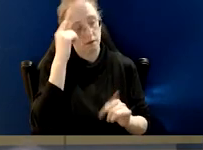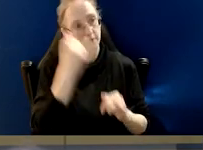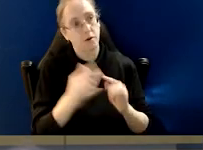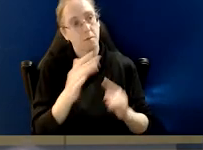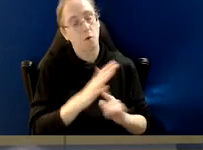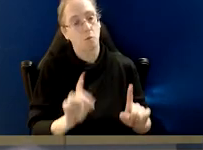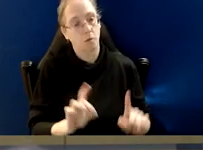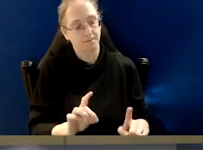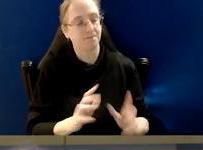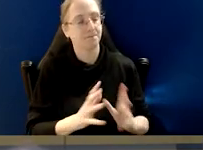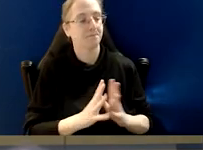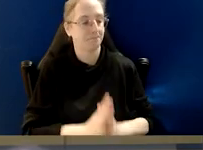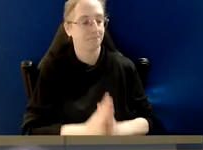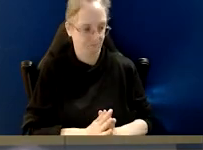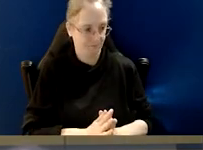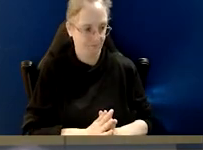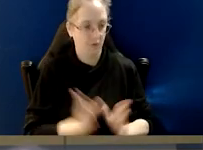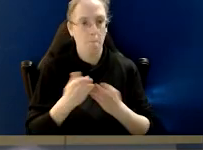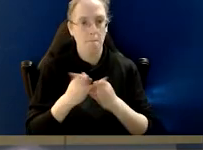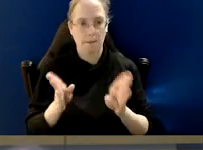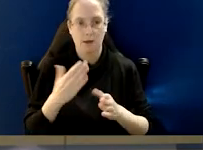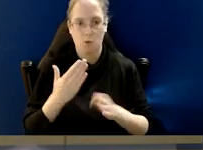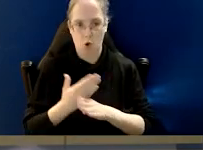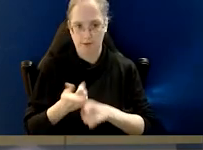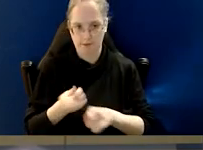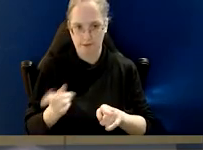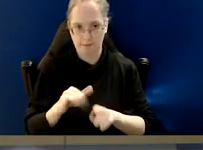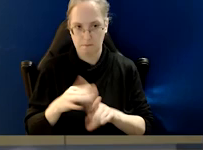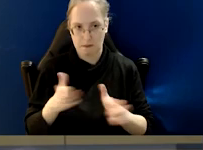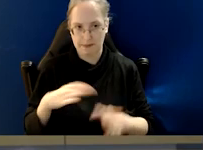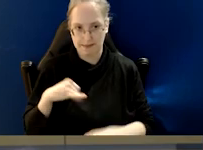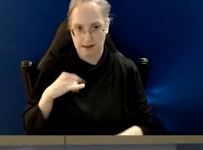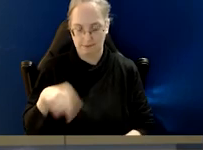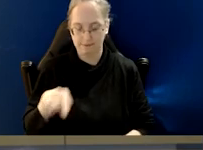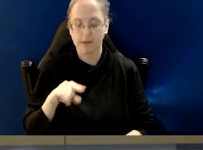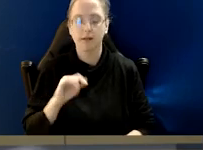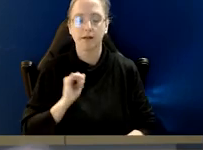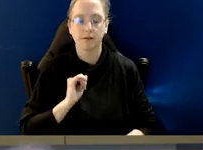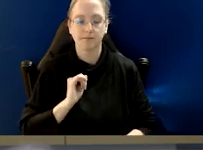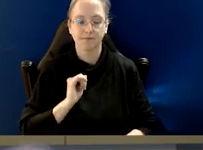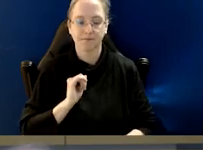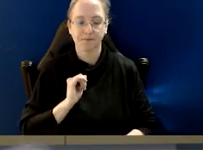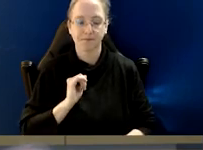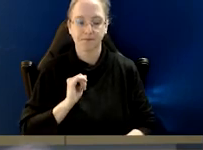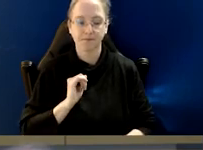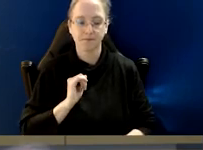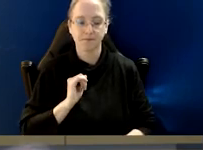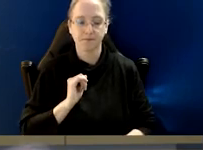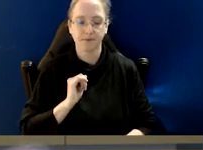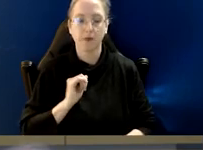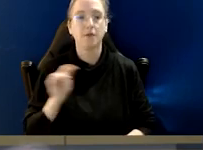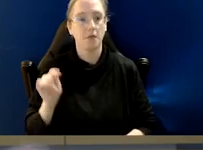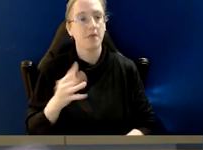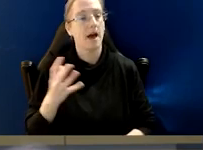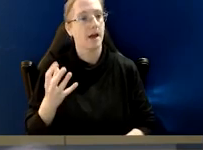culture is that in the public sector, people don't feel constrained to report